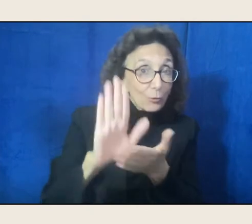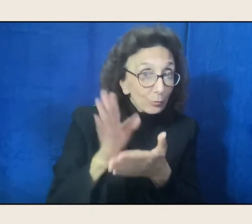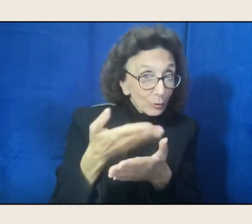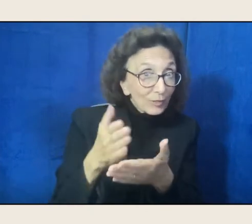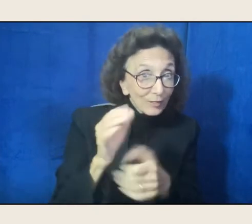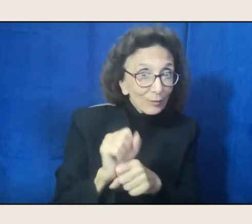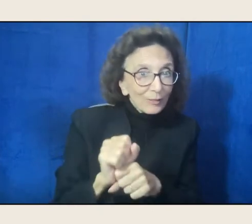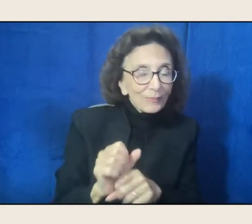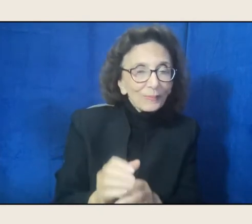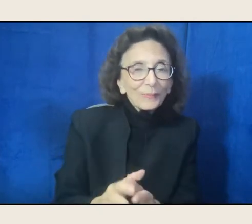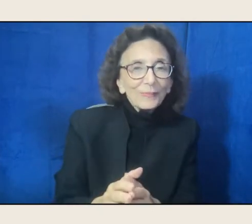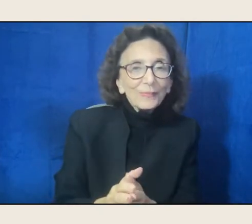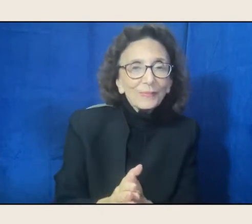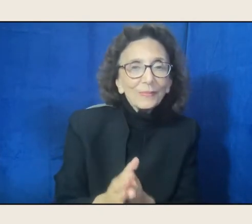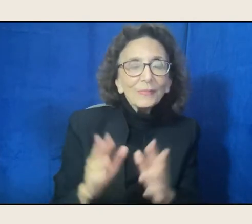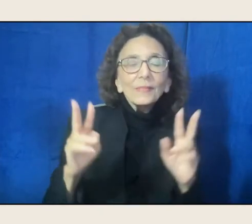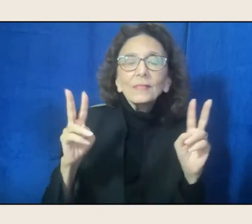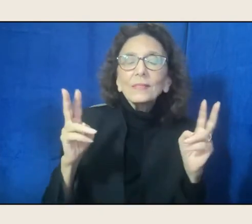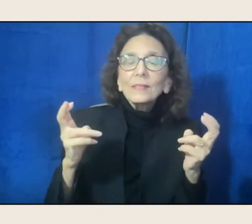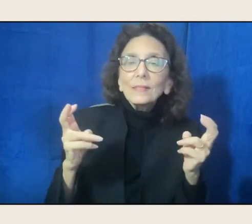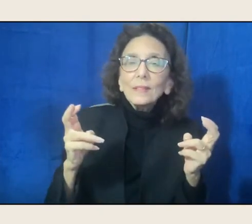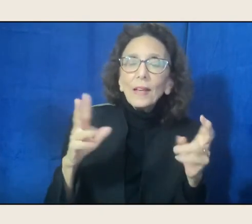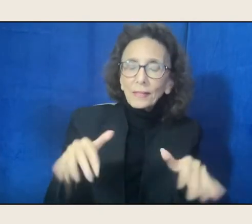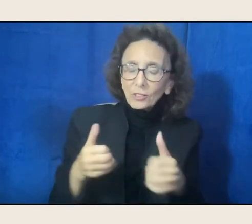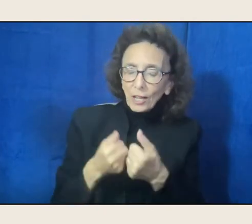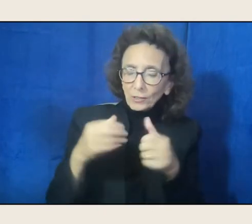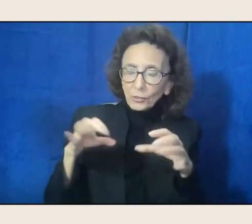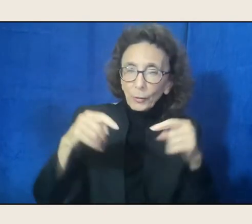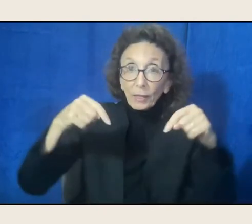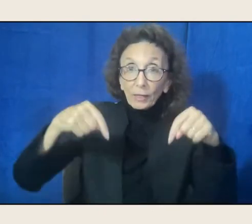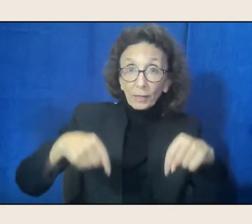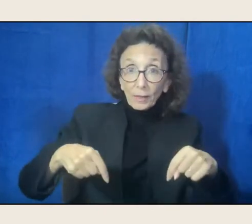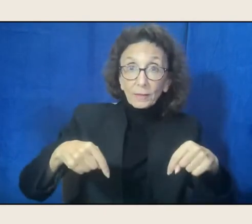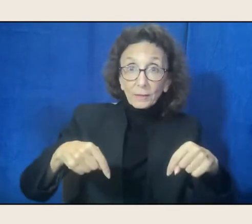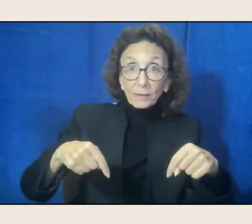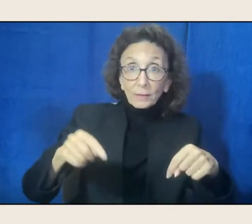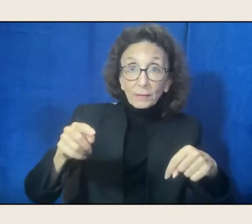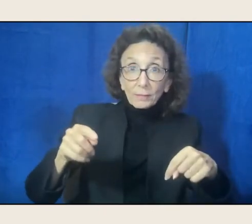The challenge of doing this show has been really opening and digging,